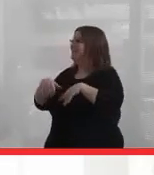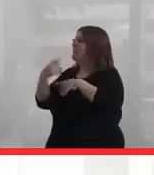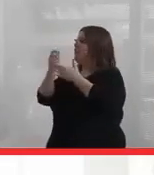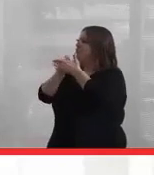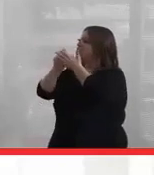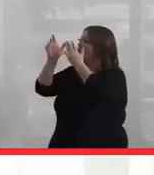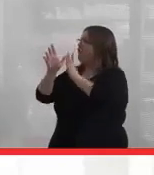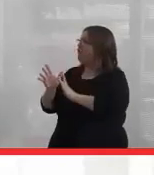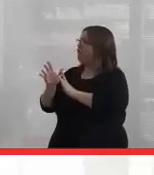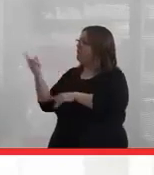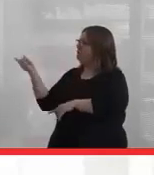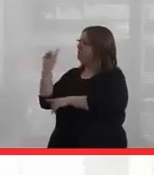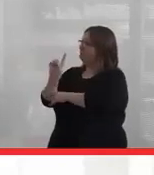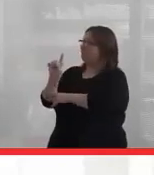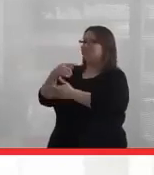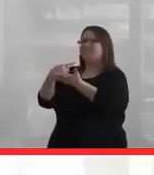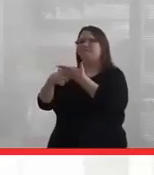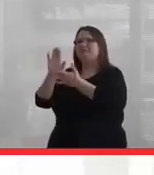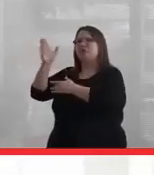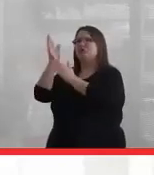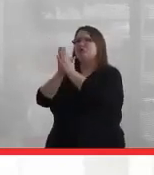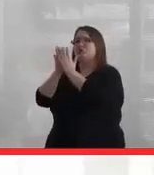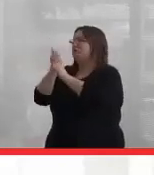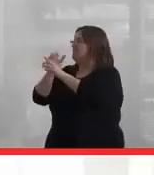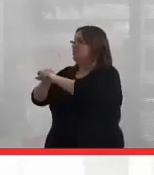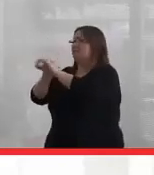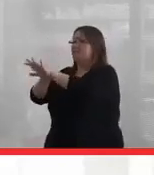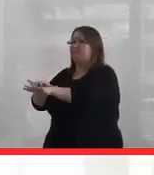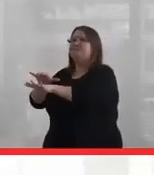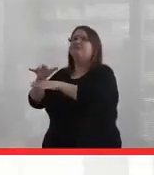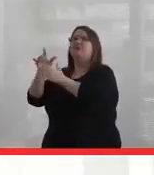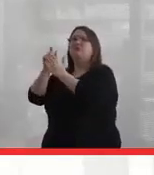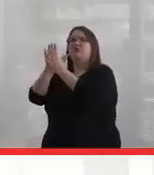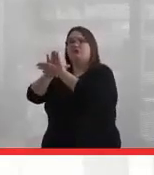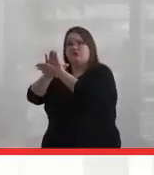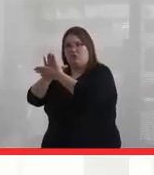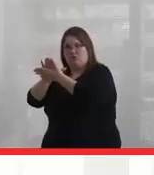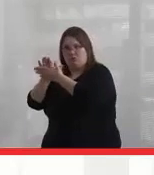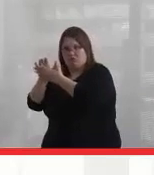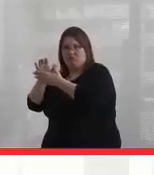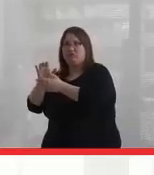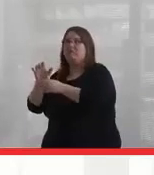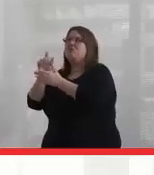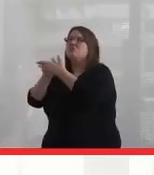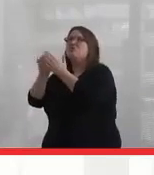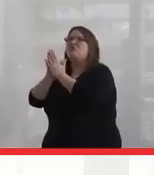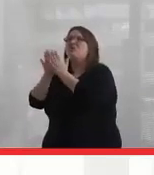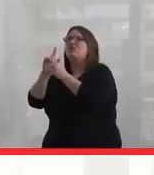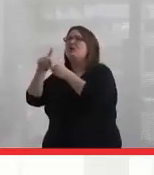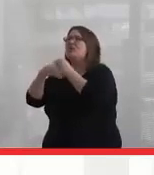who came to talk about his book, and he was a non-native scholar who wrote a book about the starvation policies